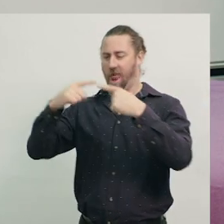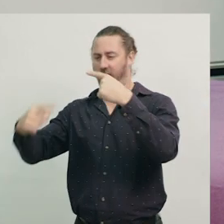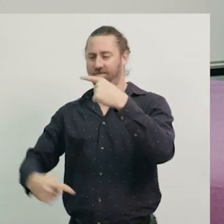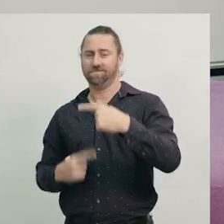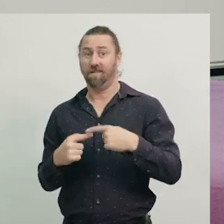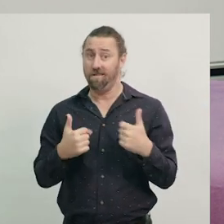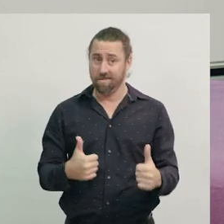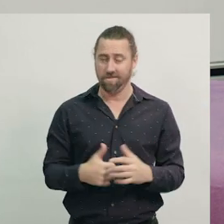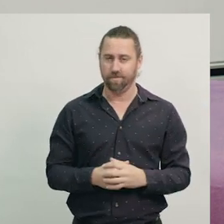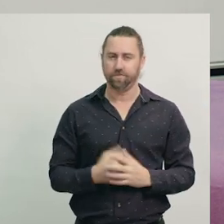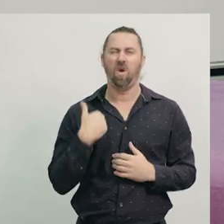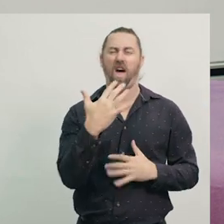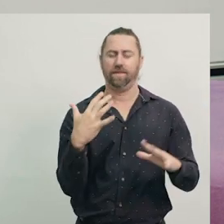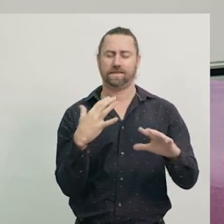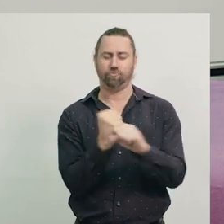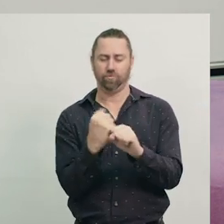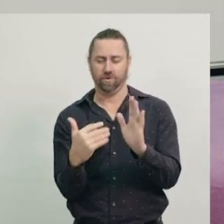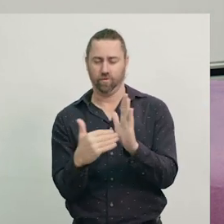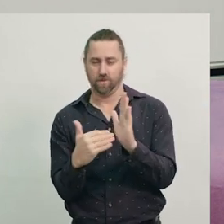Let's recap what we've learned today. We know that: